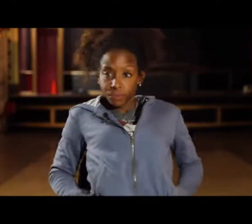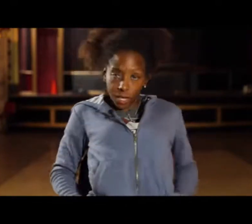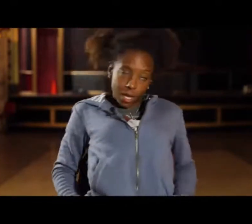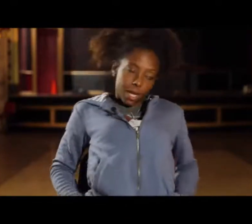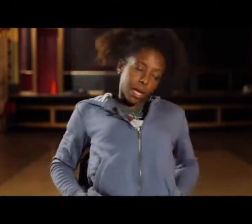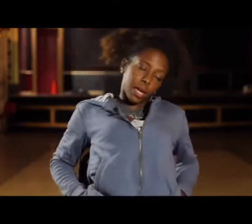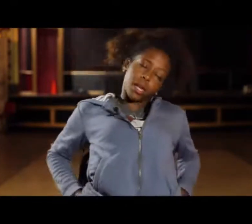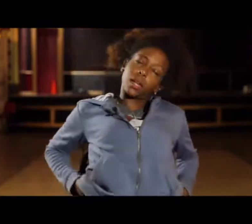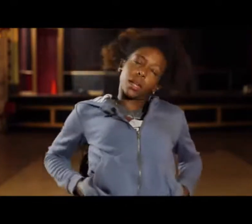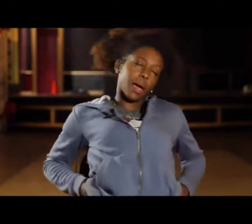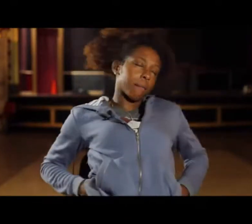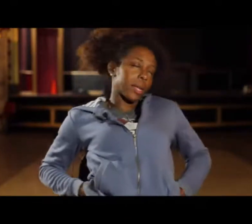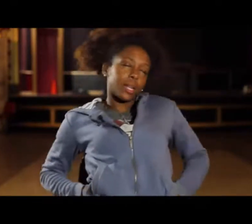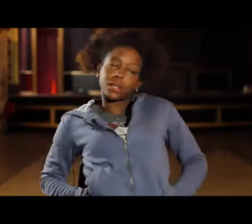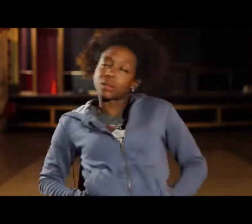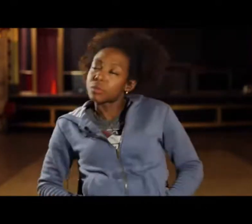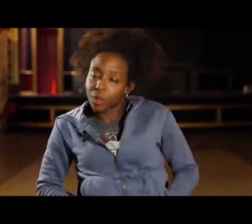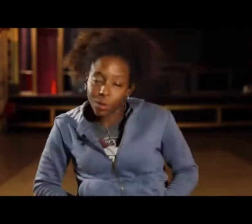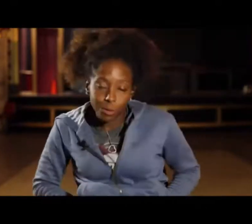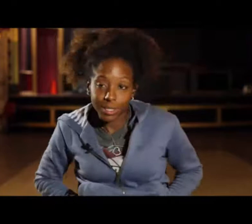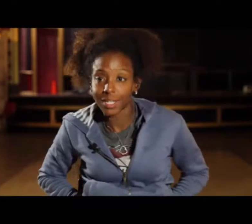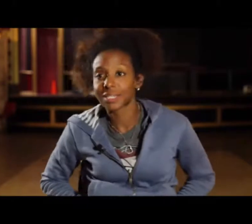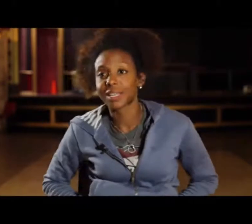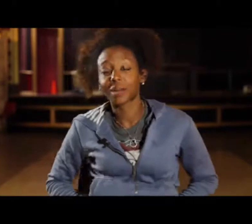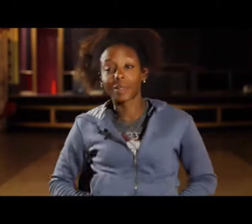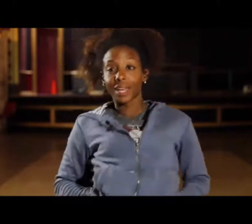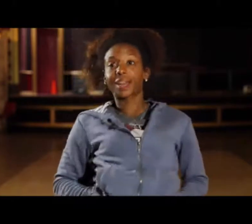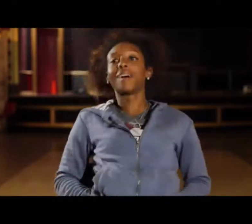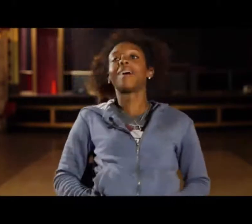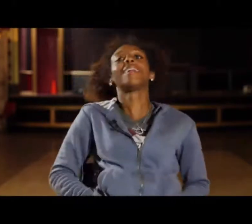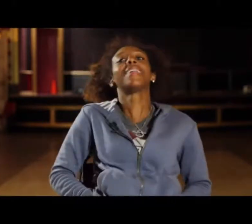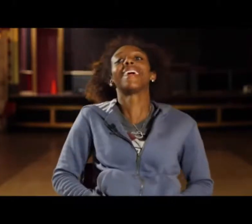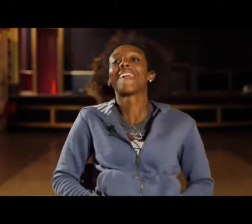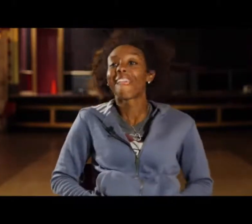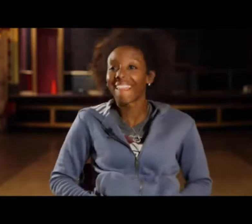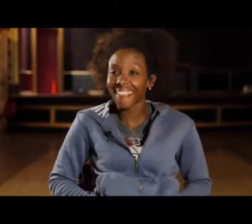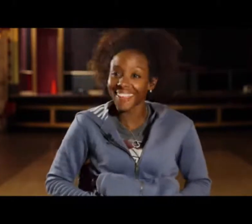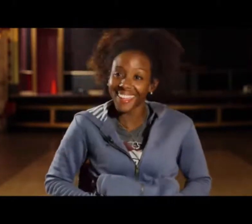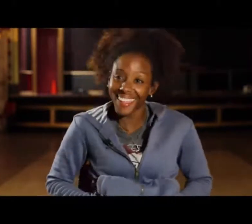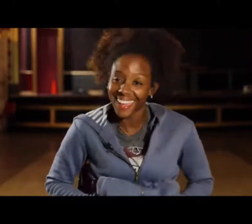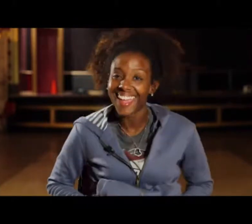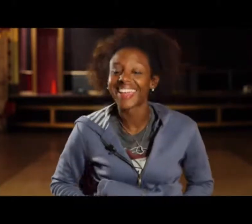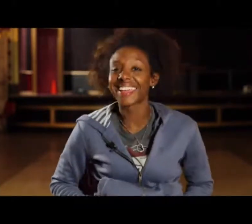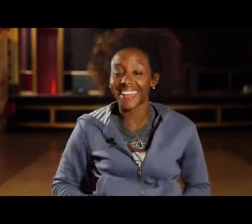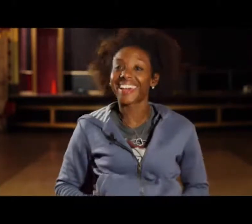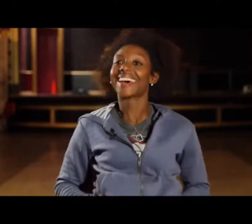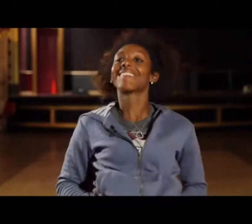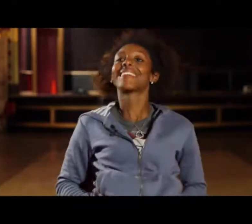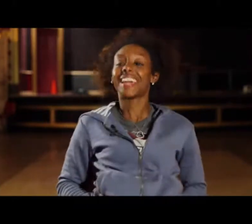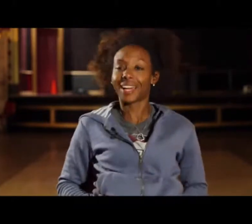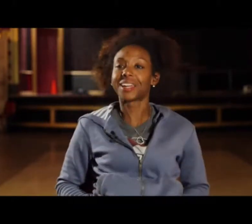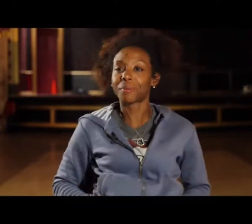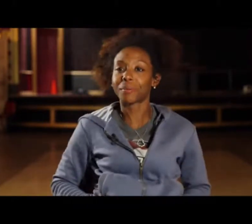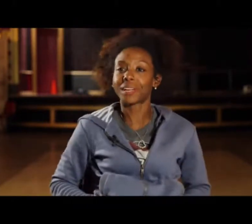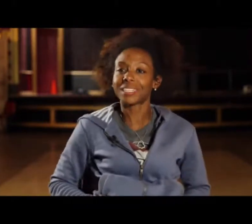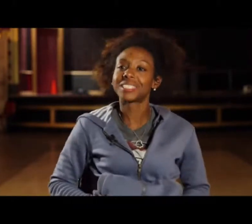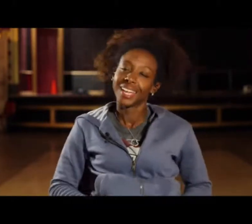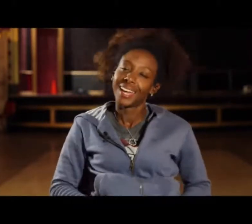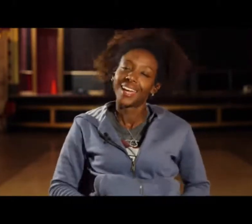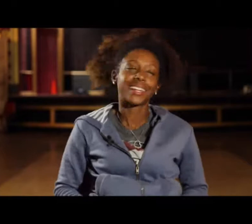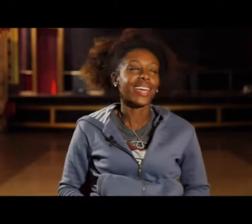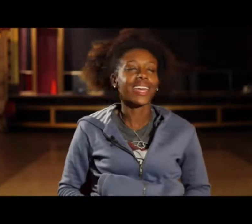squeegen um by baltimore street by like shot tower and i mean no